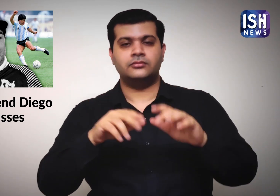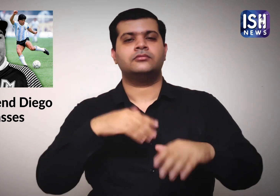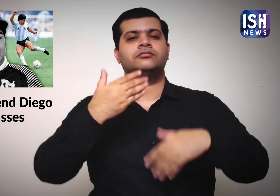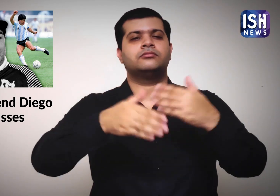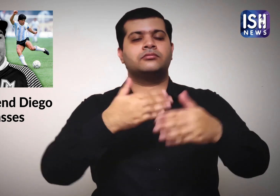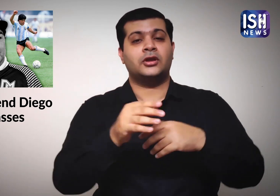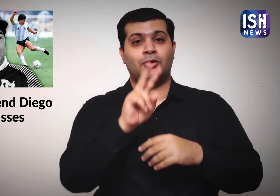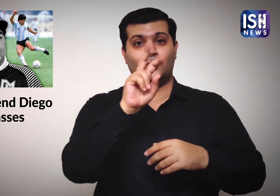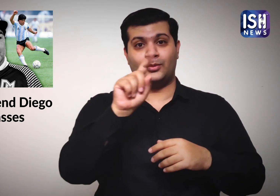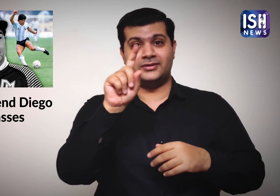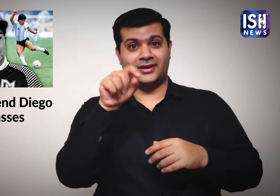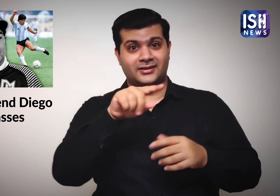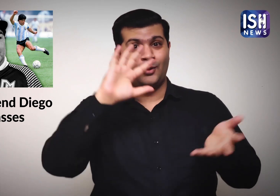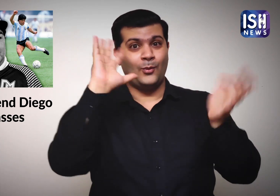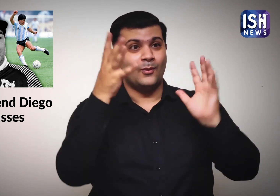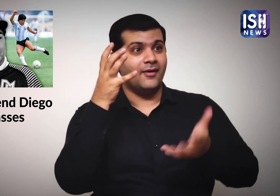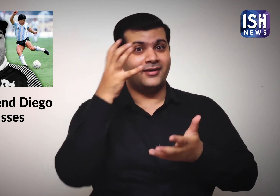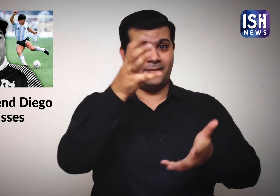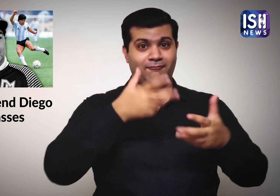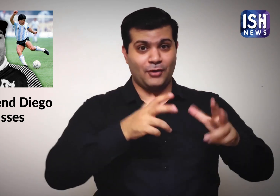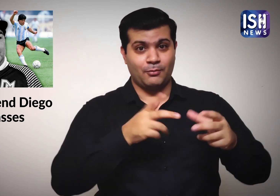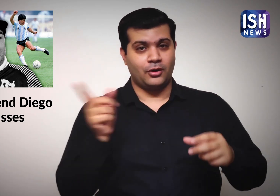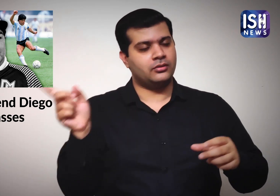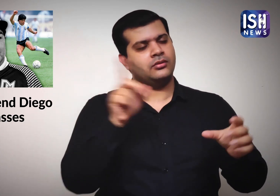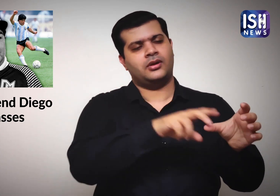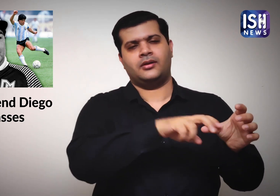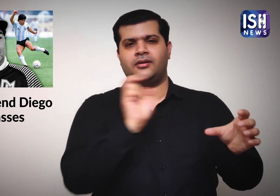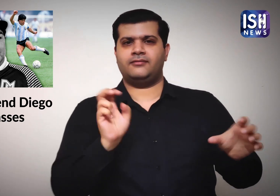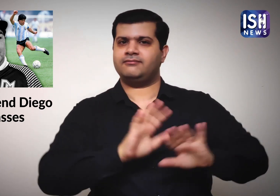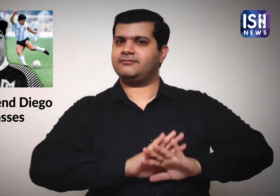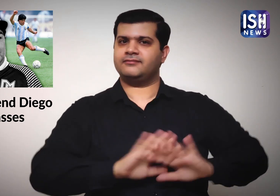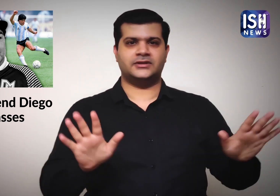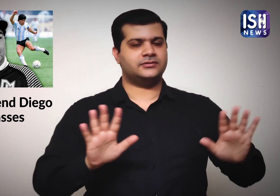and left after the 2010 World Cup.